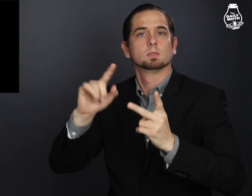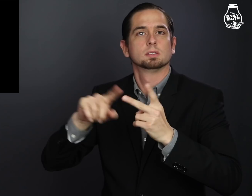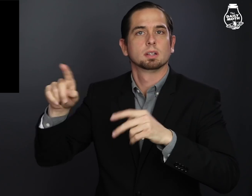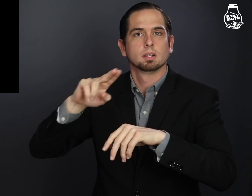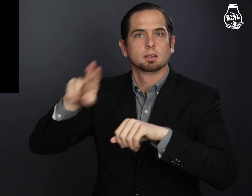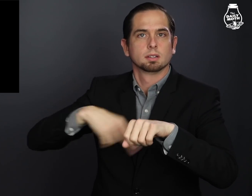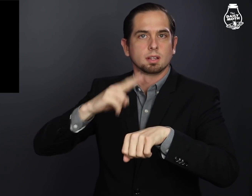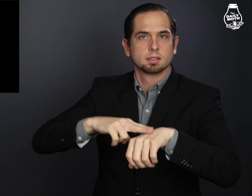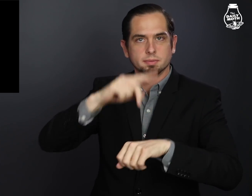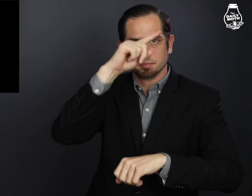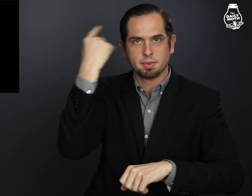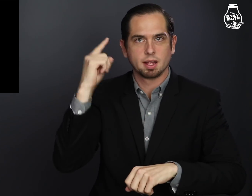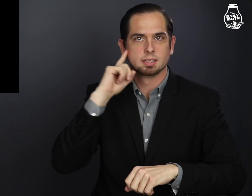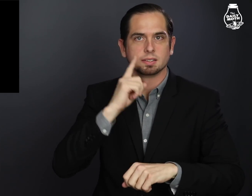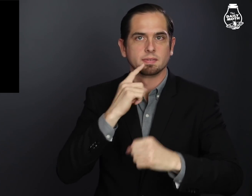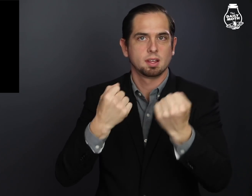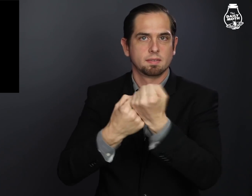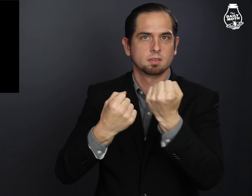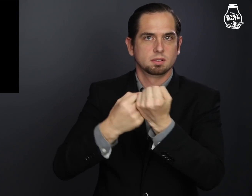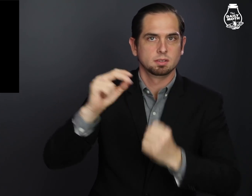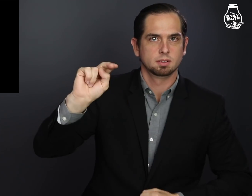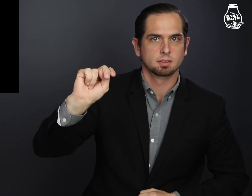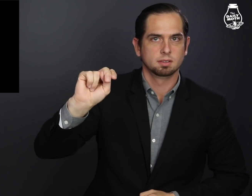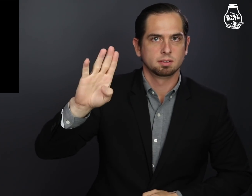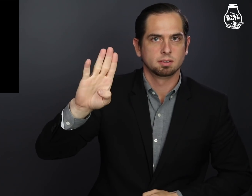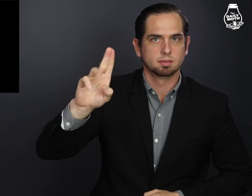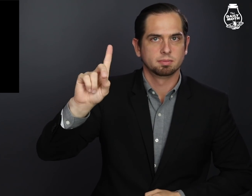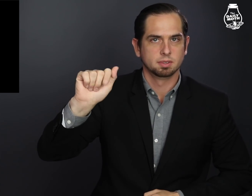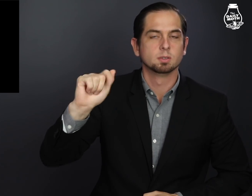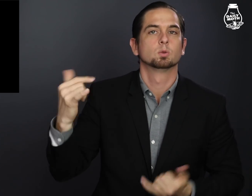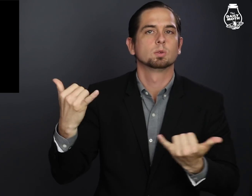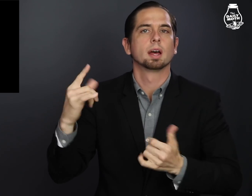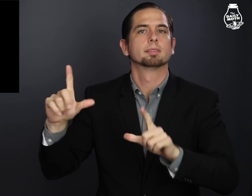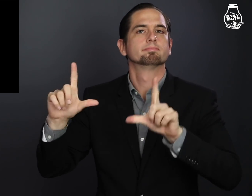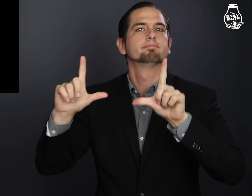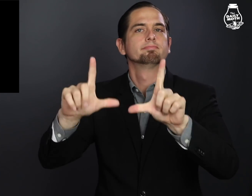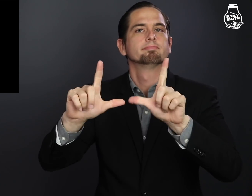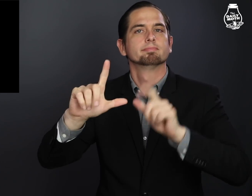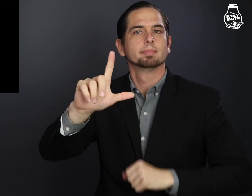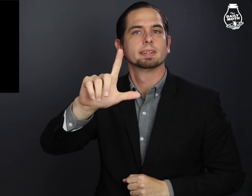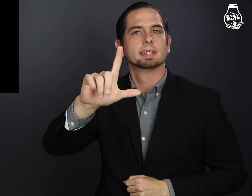The National Black Deaf Advocates (NBDA) hosted